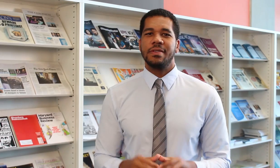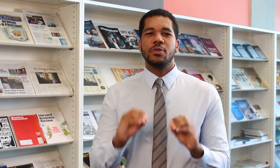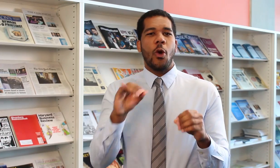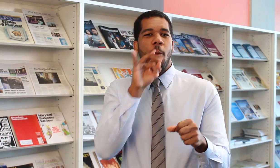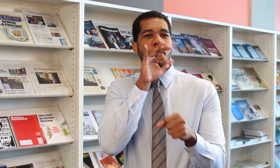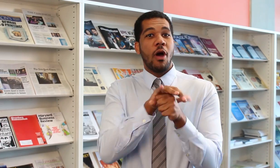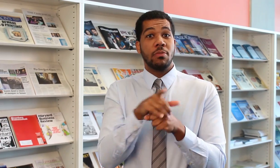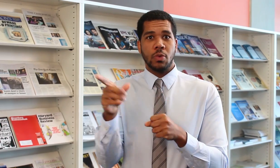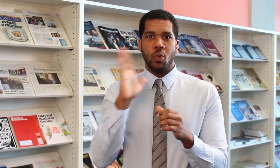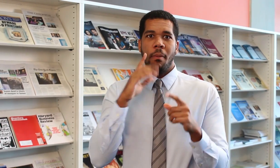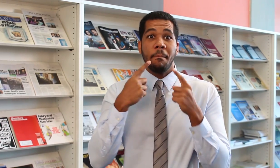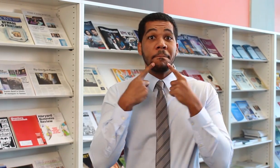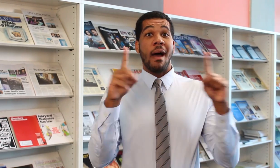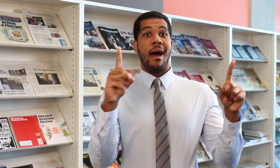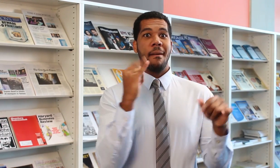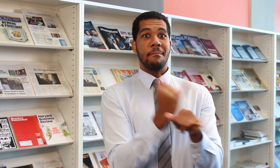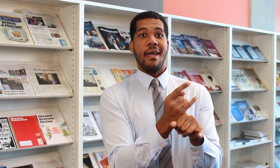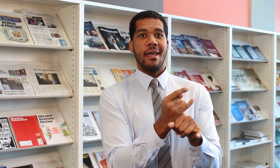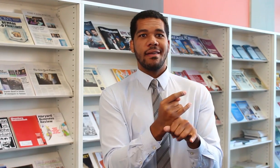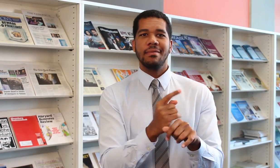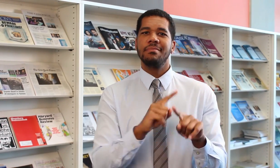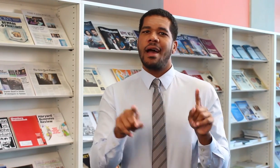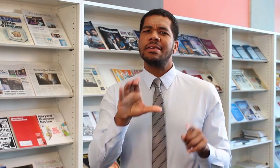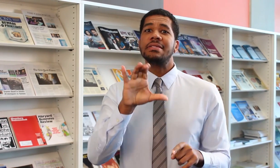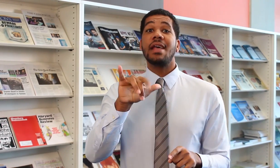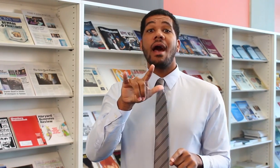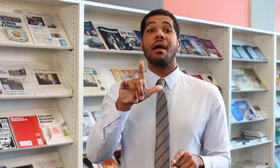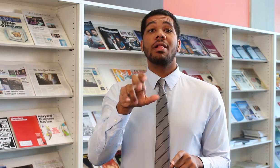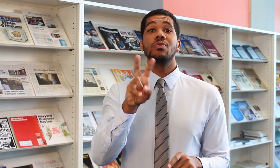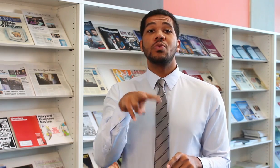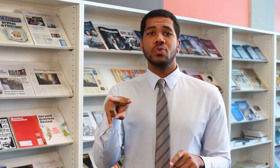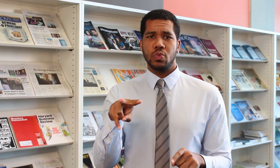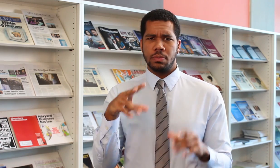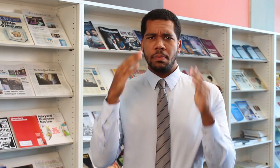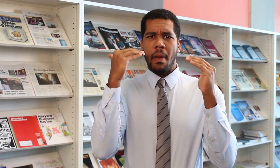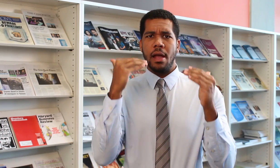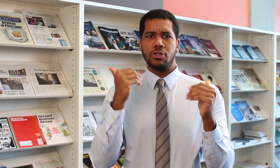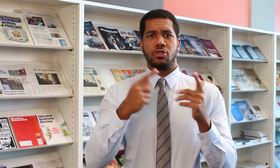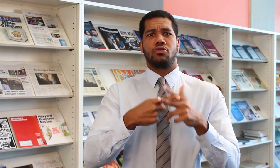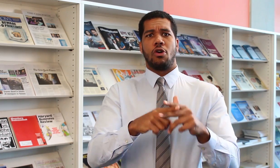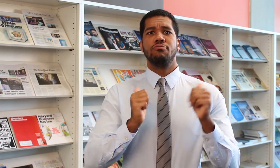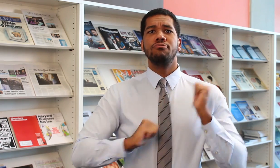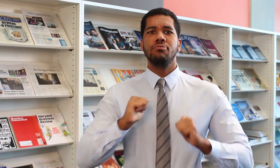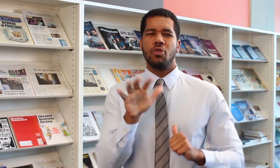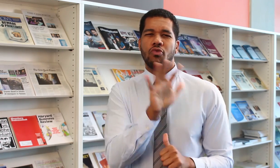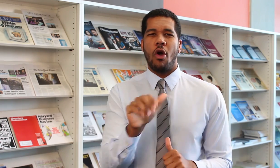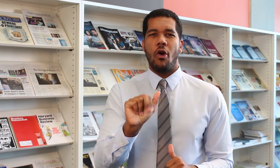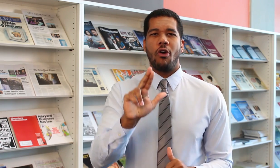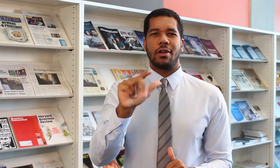There is no guarantee that Nyle will make it to a certain point. However, cycle 22 is expected to air around August.